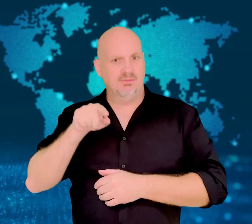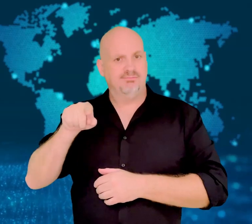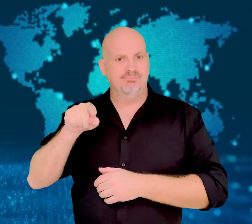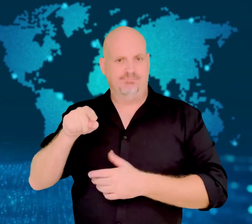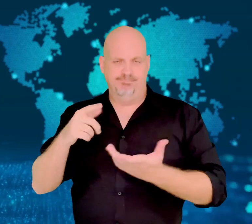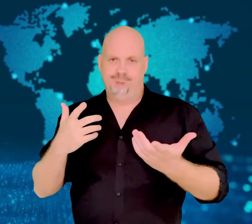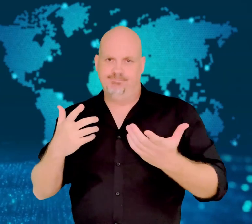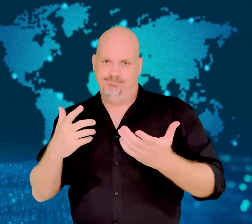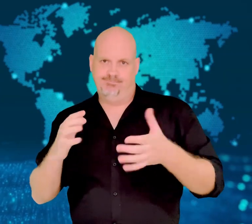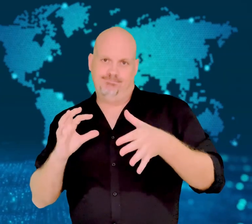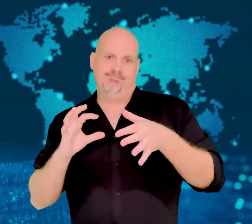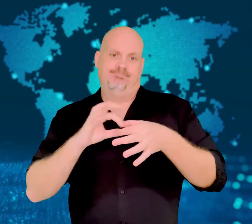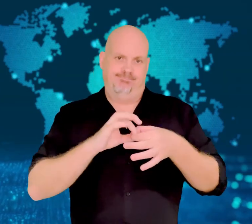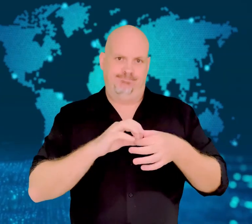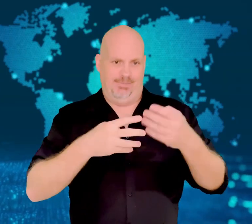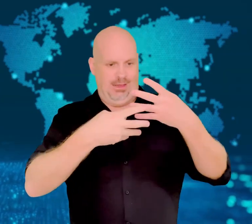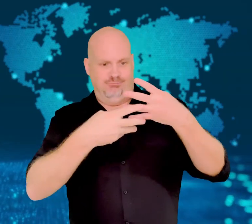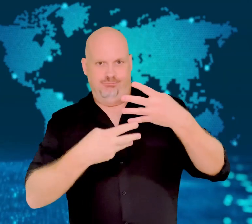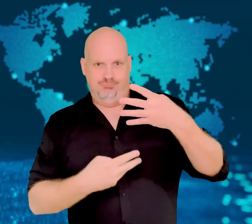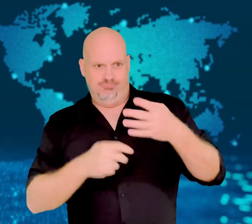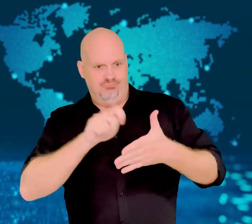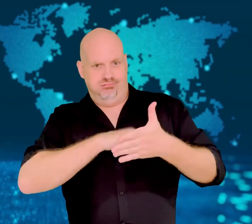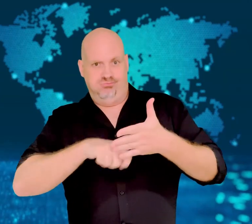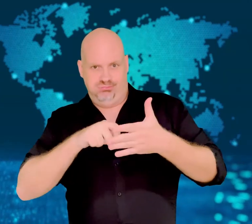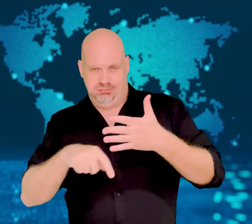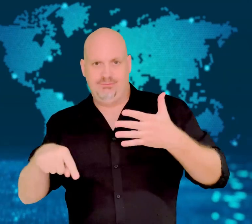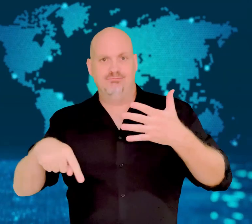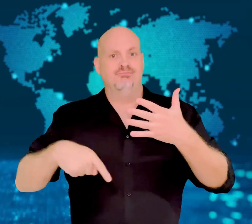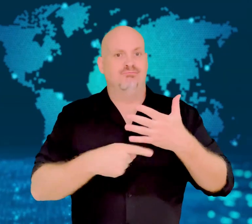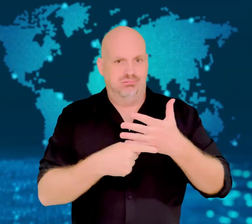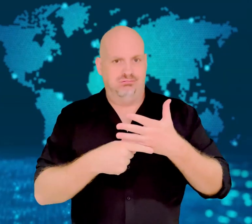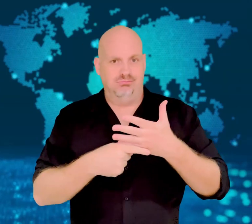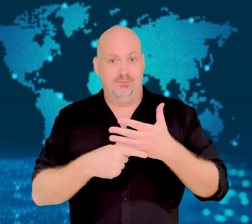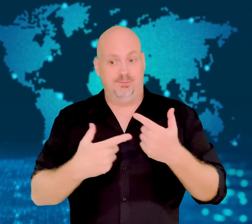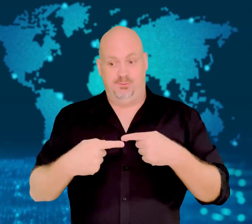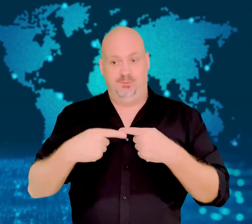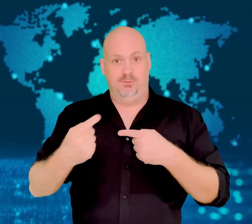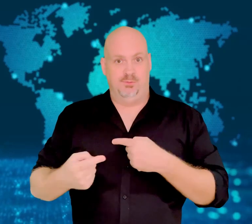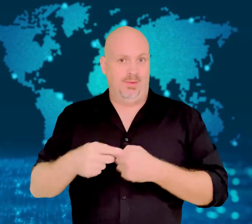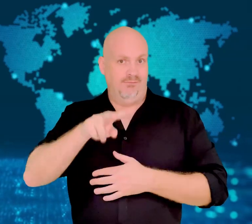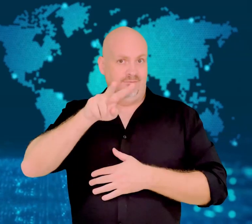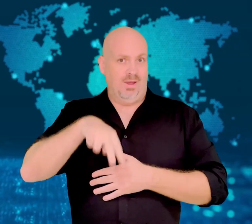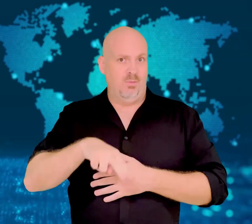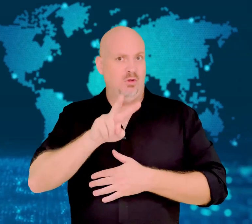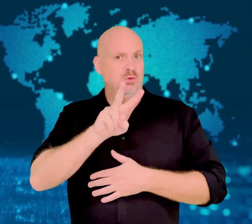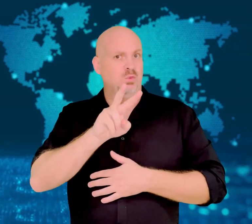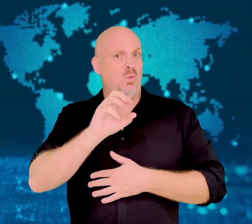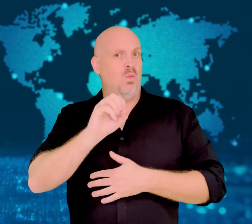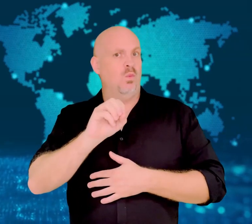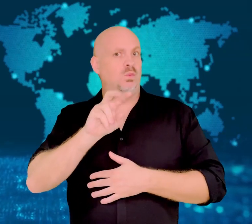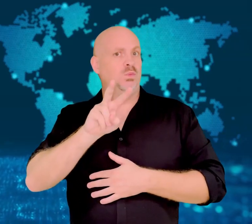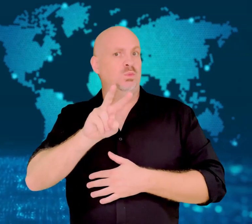Victoria will join the states to ban single-use plastics in February 2023.